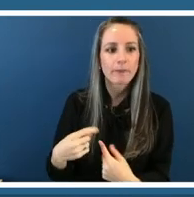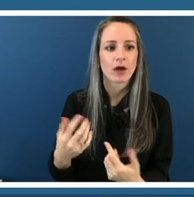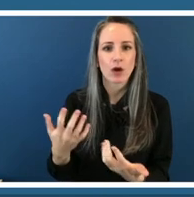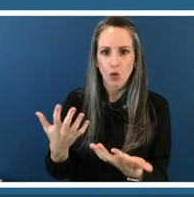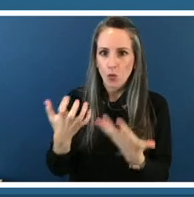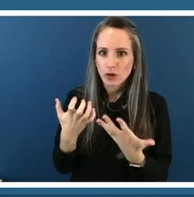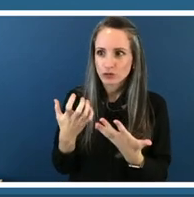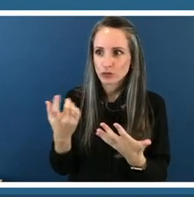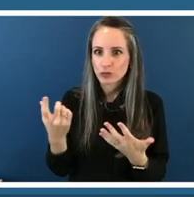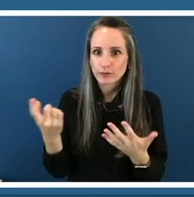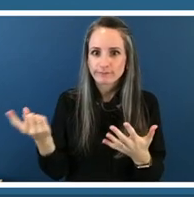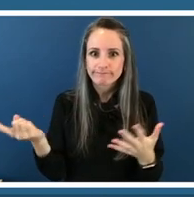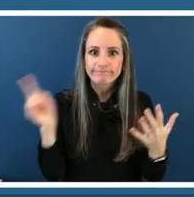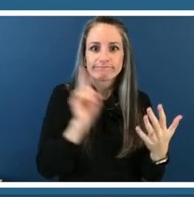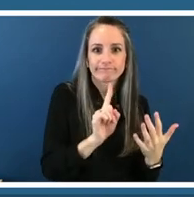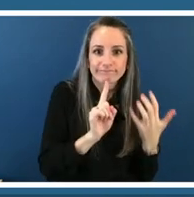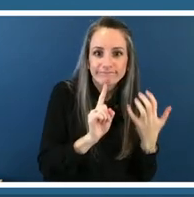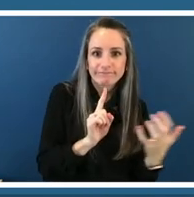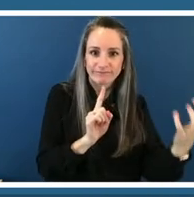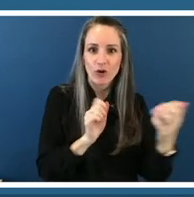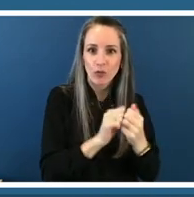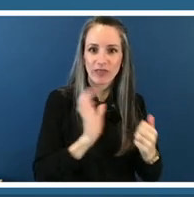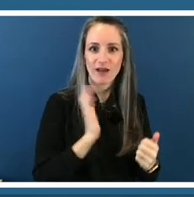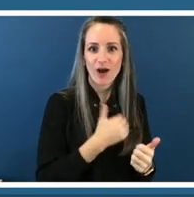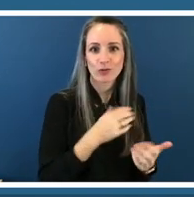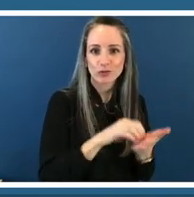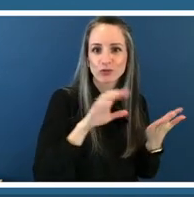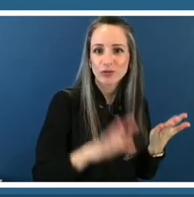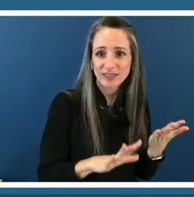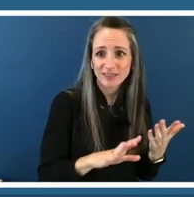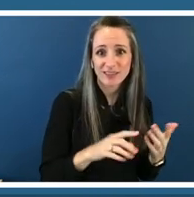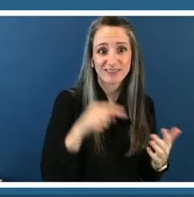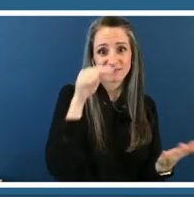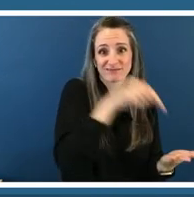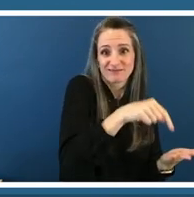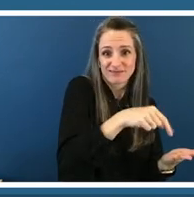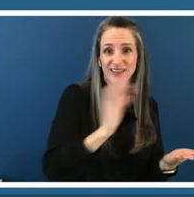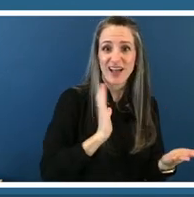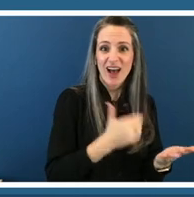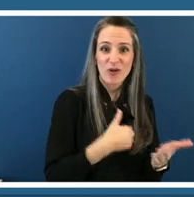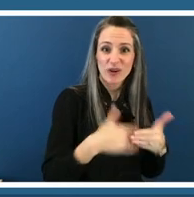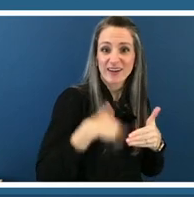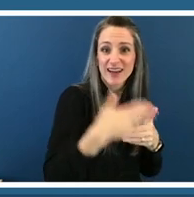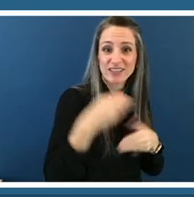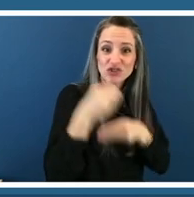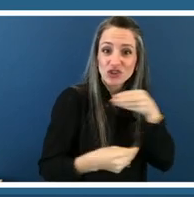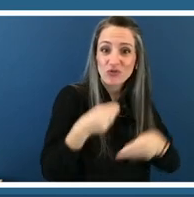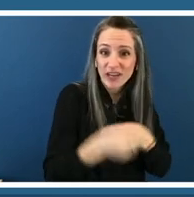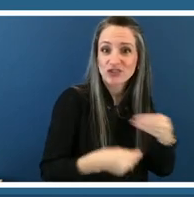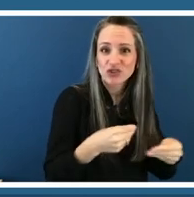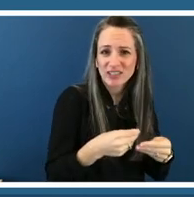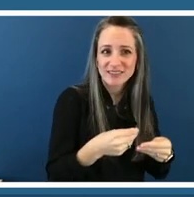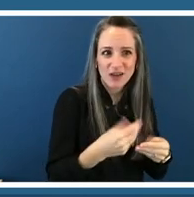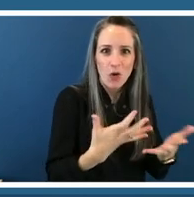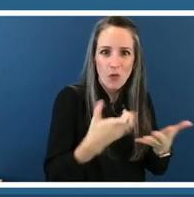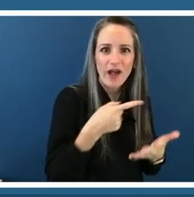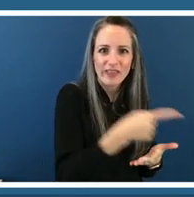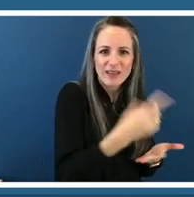much as possible um because they are our next generation of artists of our time and so uh we want them to have that